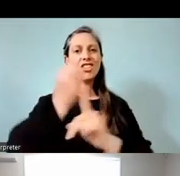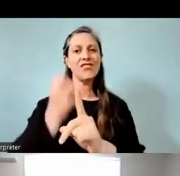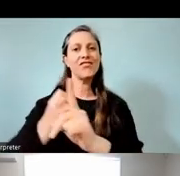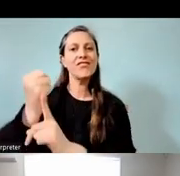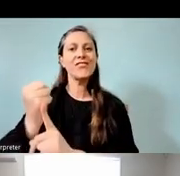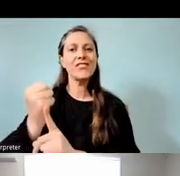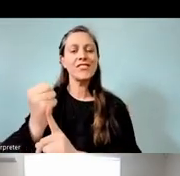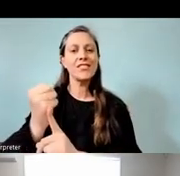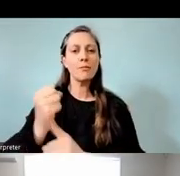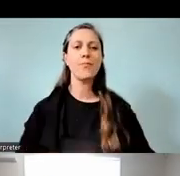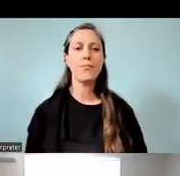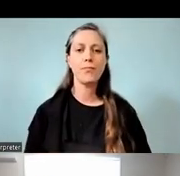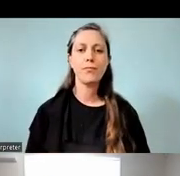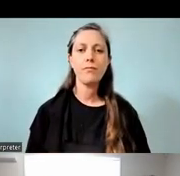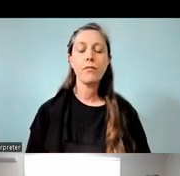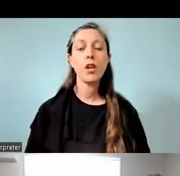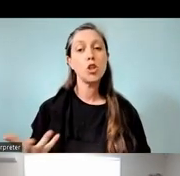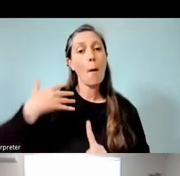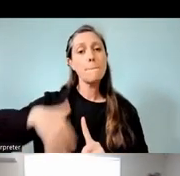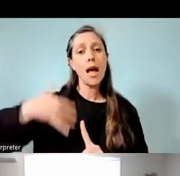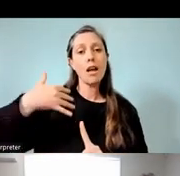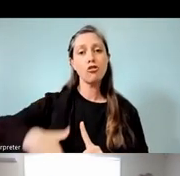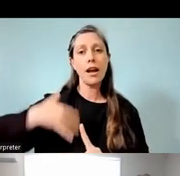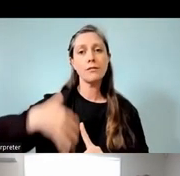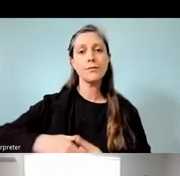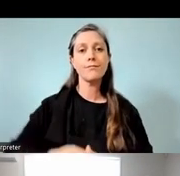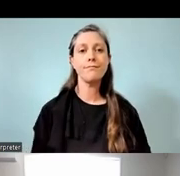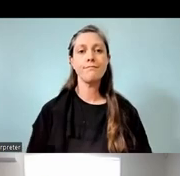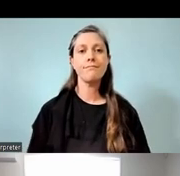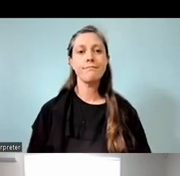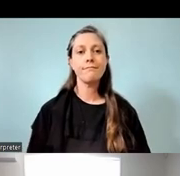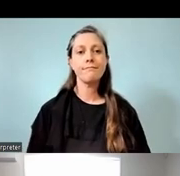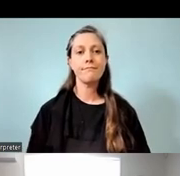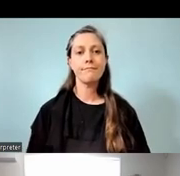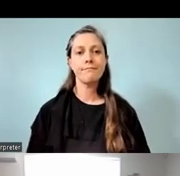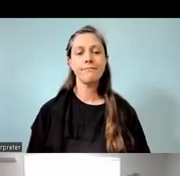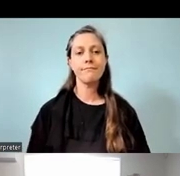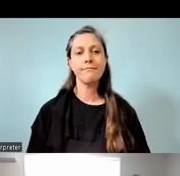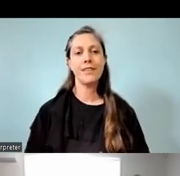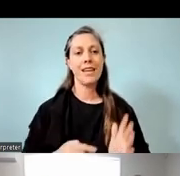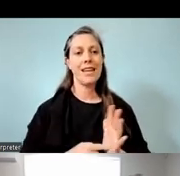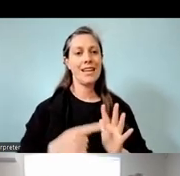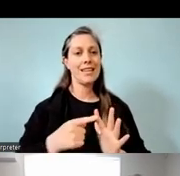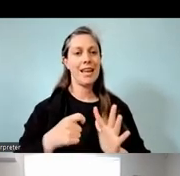So we're gonna give you a bit of background about our kāhui ako and you're the expert in this area. Korero mai.